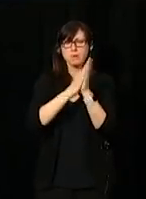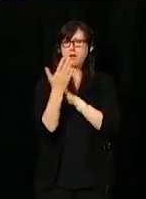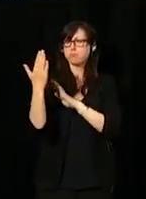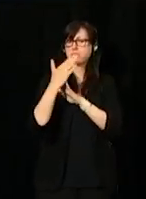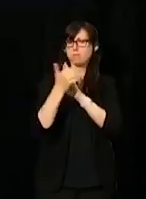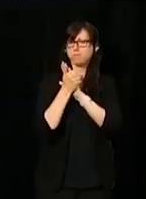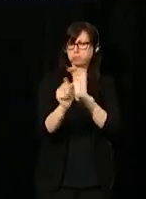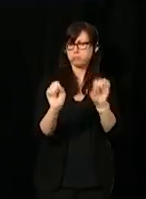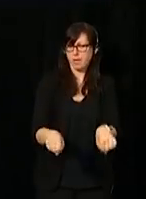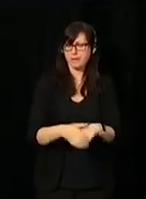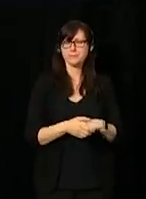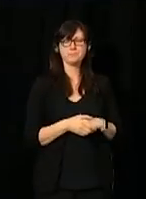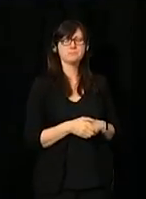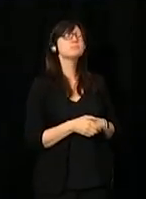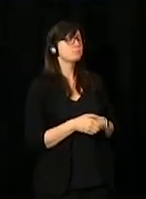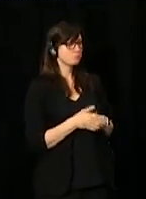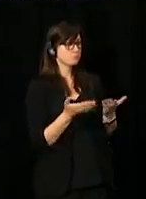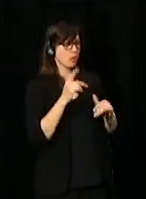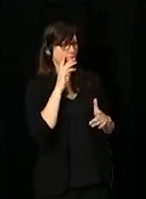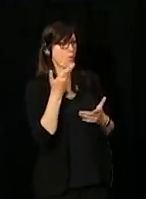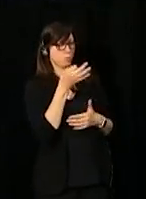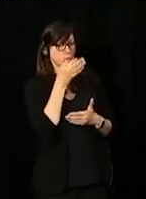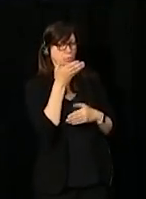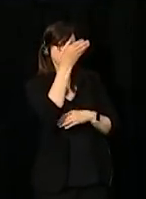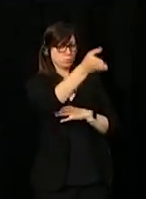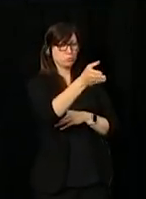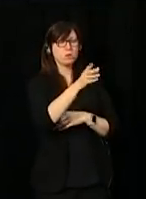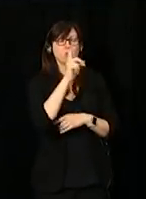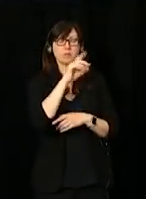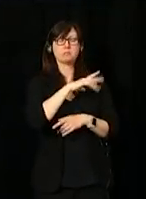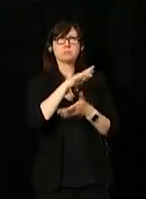Will there finally be an environment in the near future where we can reach a point